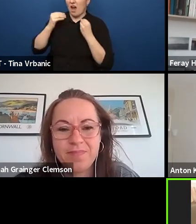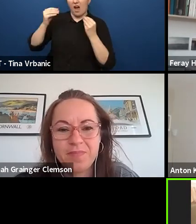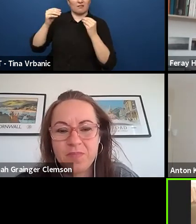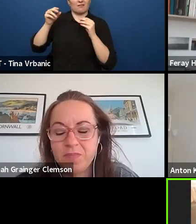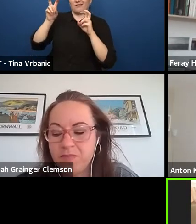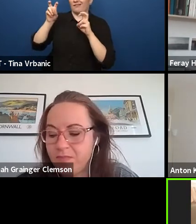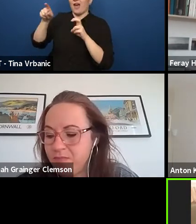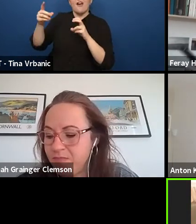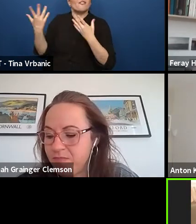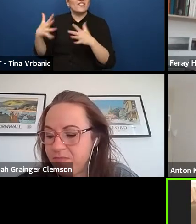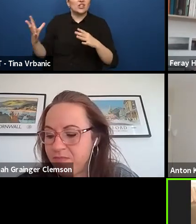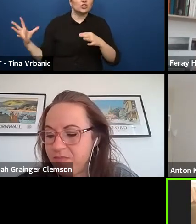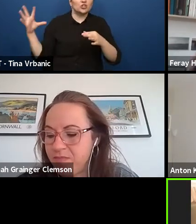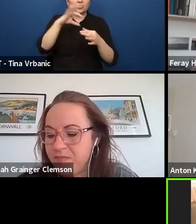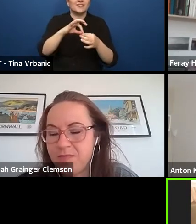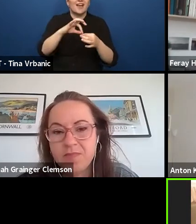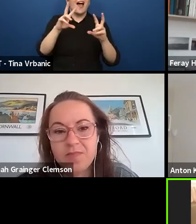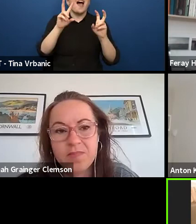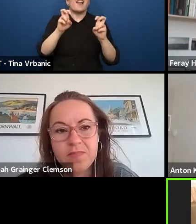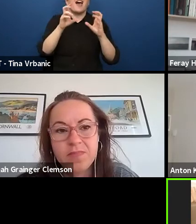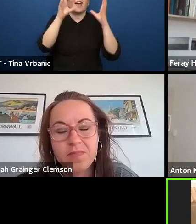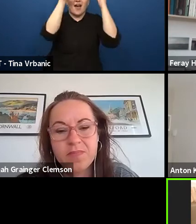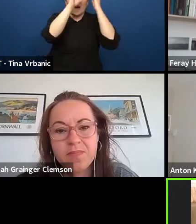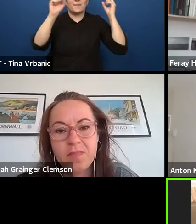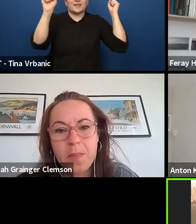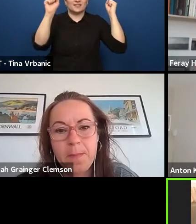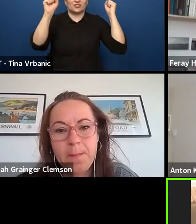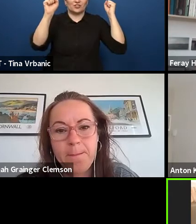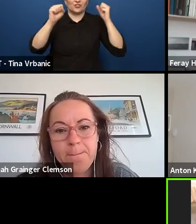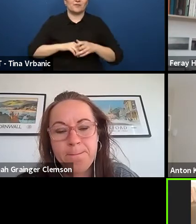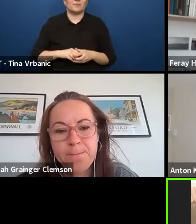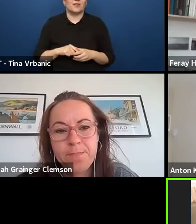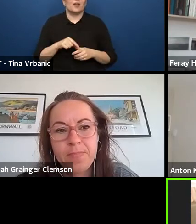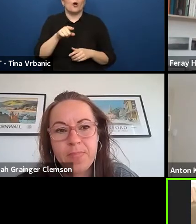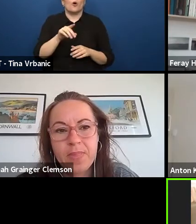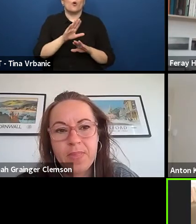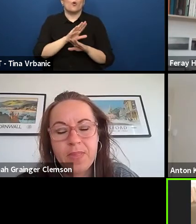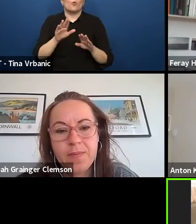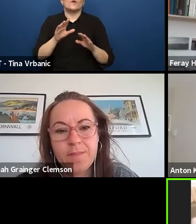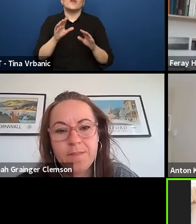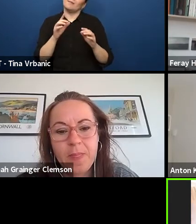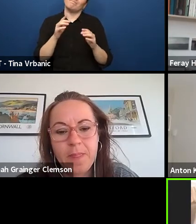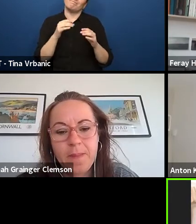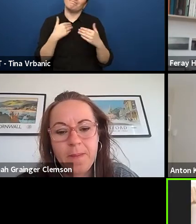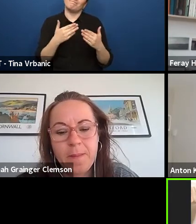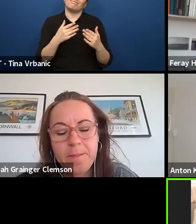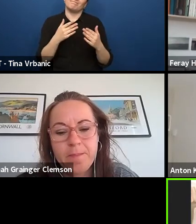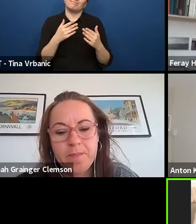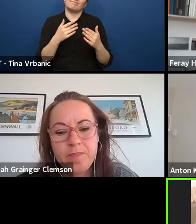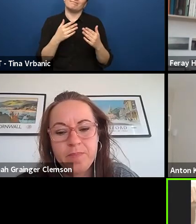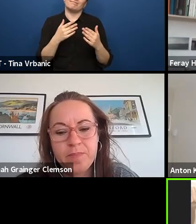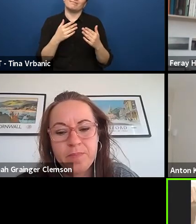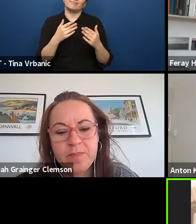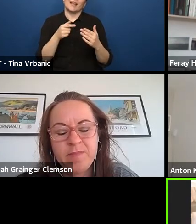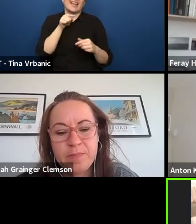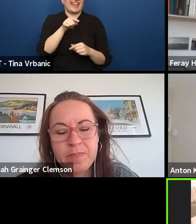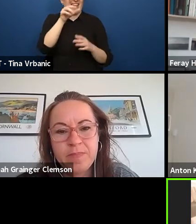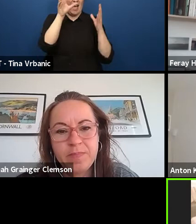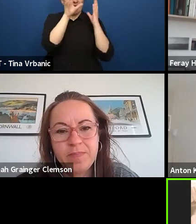that we don't charge them to be the one who connect them but that together we have this changement of mindset